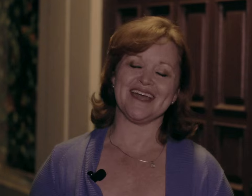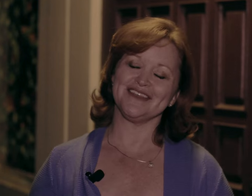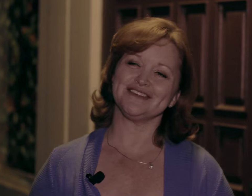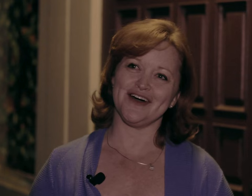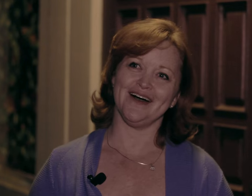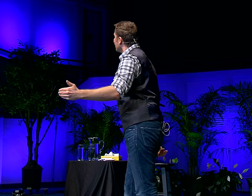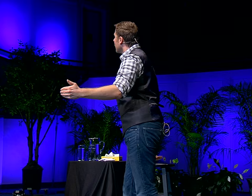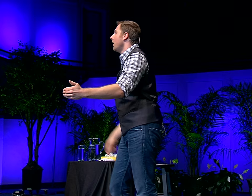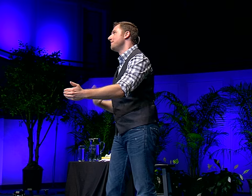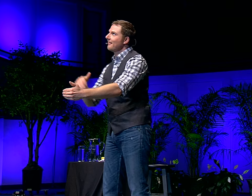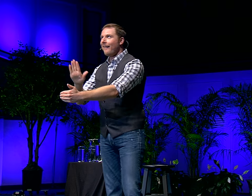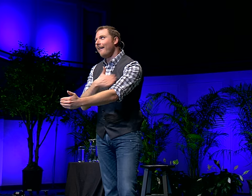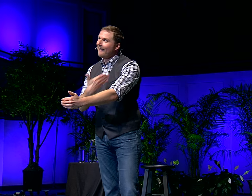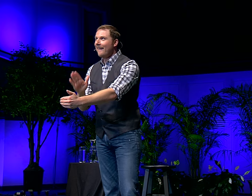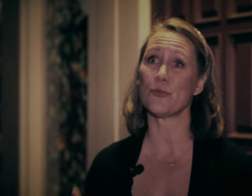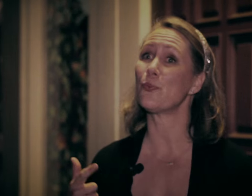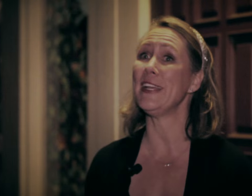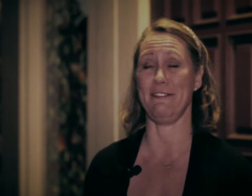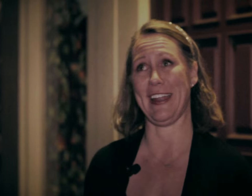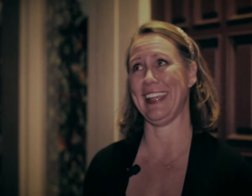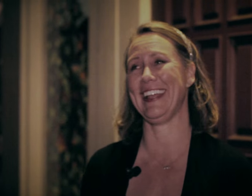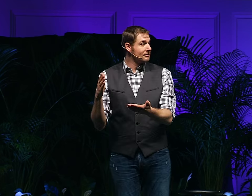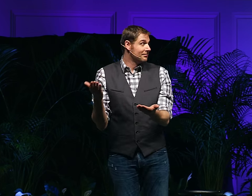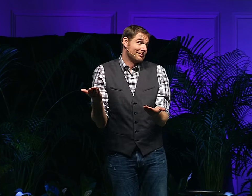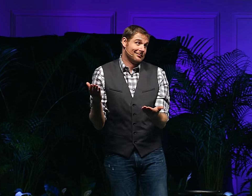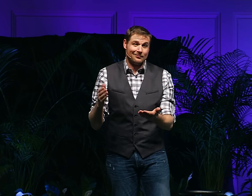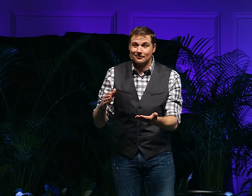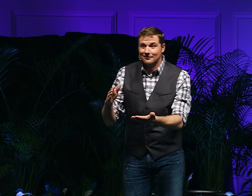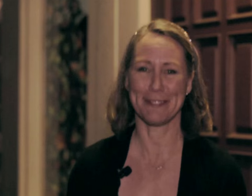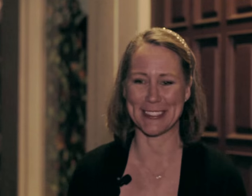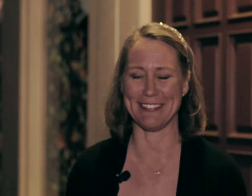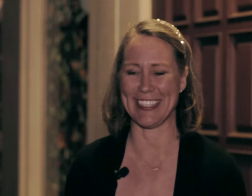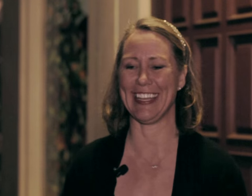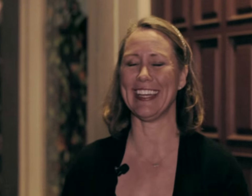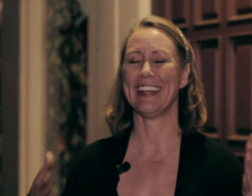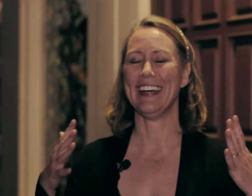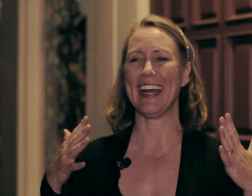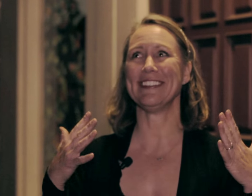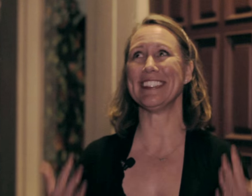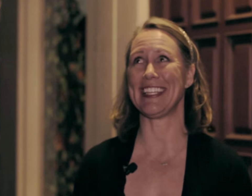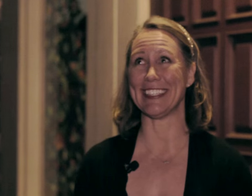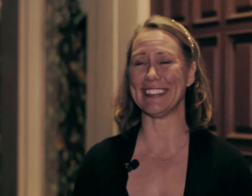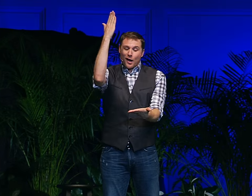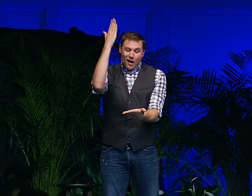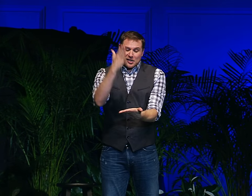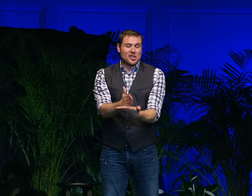"SIGNing the Song" is hysterical. He's really funny. It was amazing! It was my first time seeing it. I was in tears!